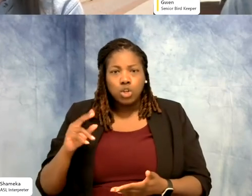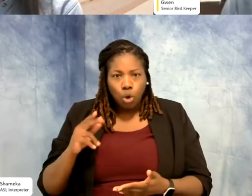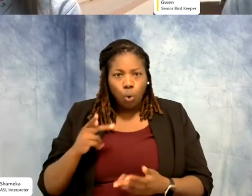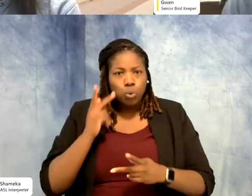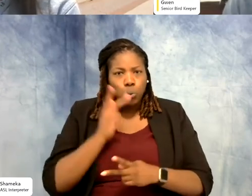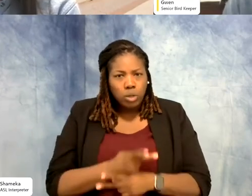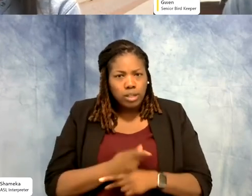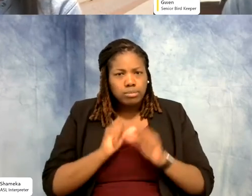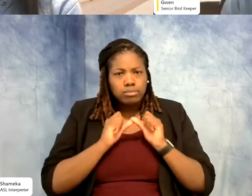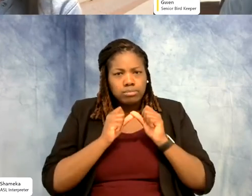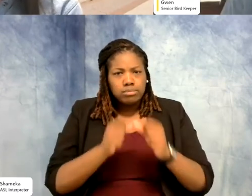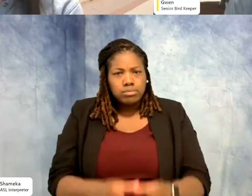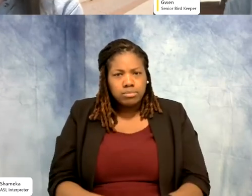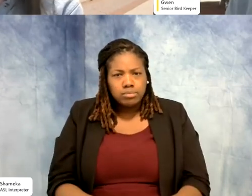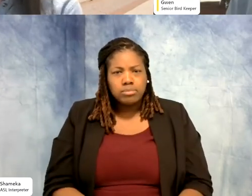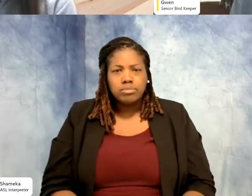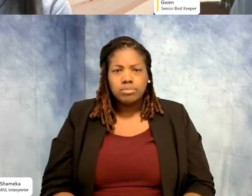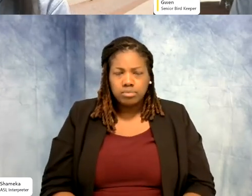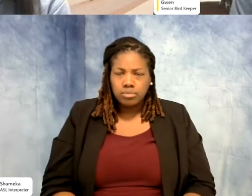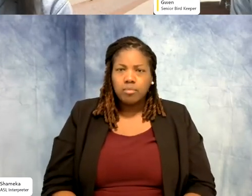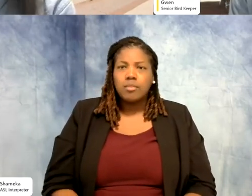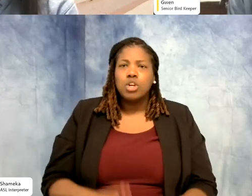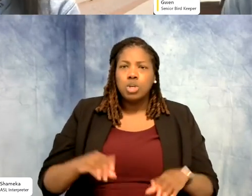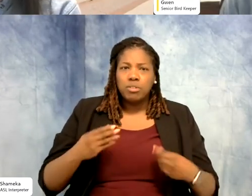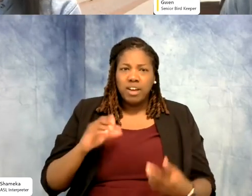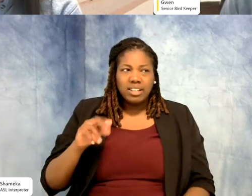You give it what it needs. You give it vet care. You give it the food it needs, the enrichment it needs.